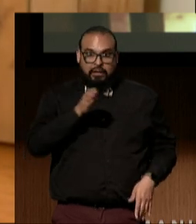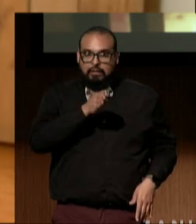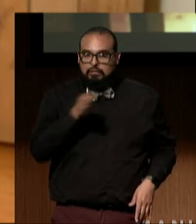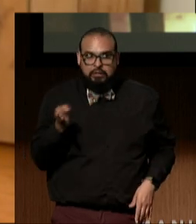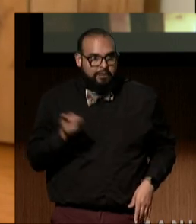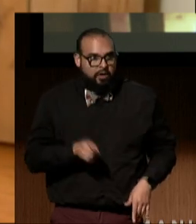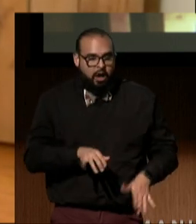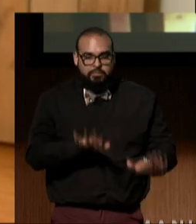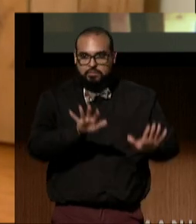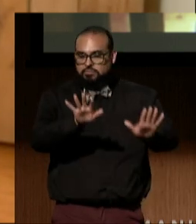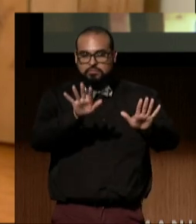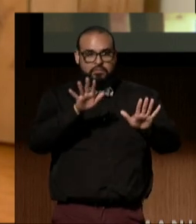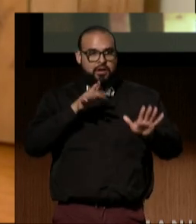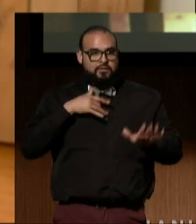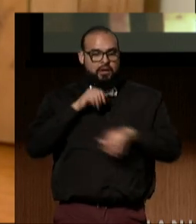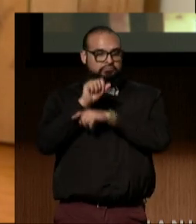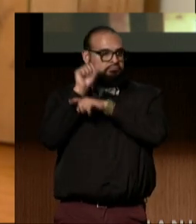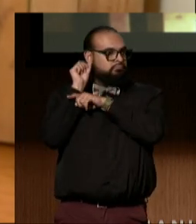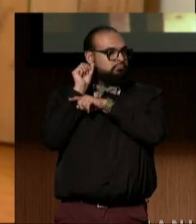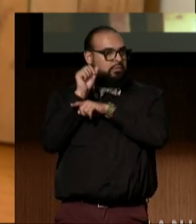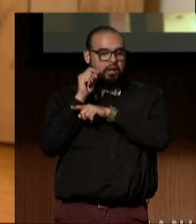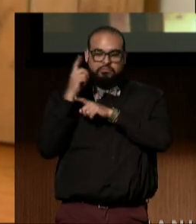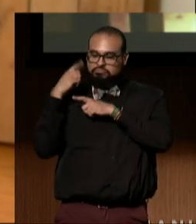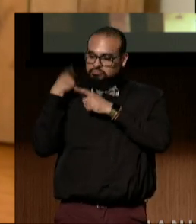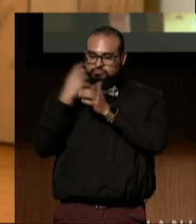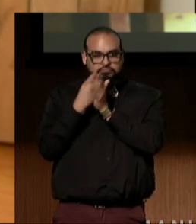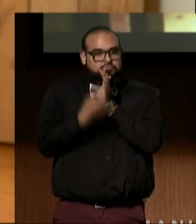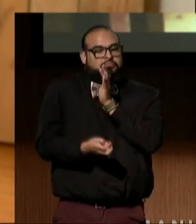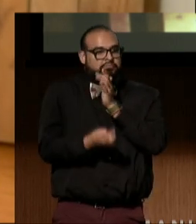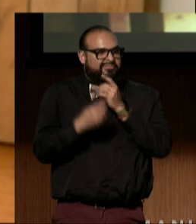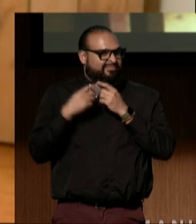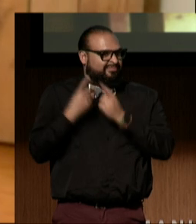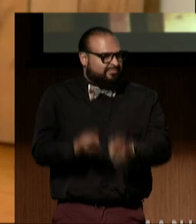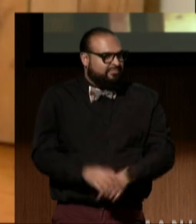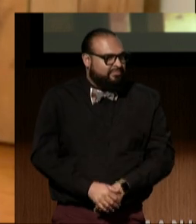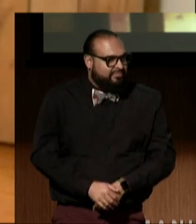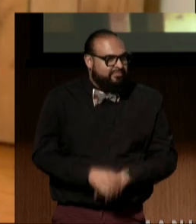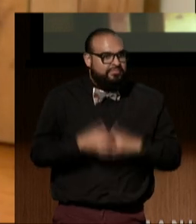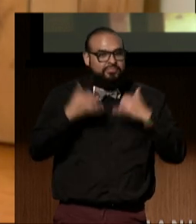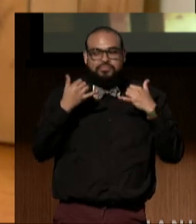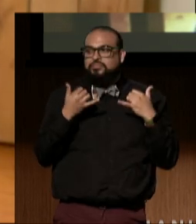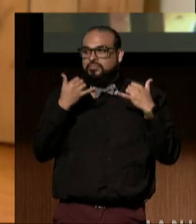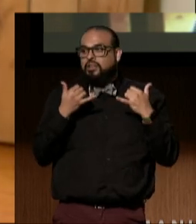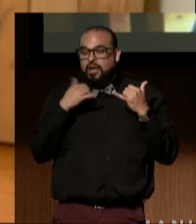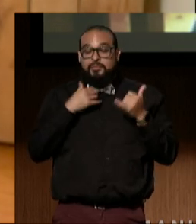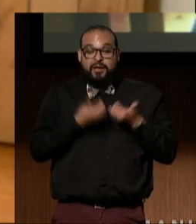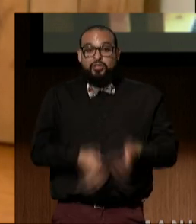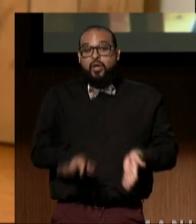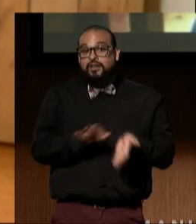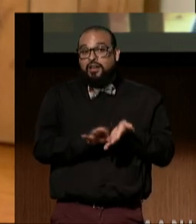I was in awe, and I have been ever since. I've now lost count of the number of appellate briefs